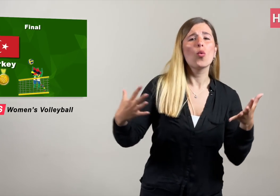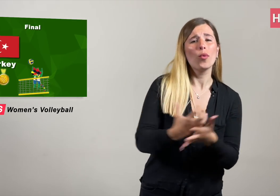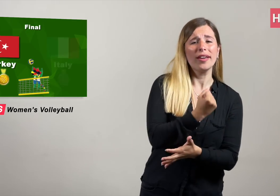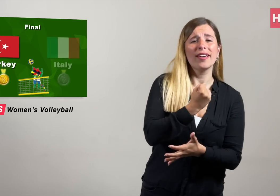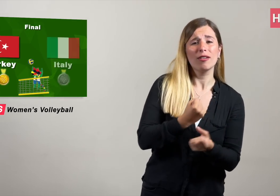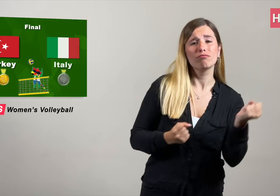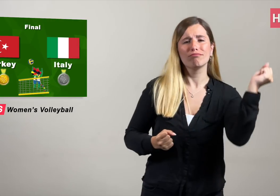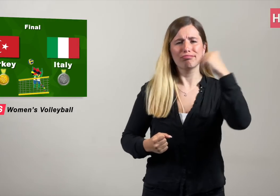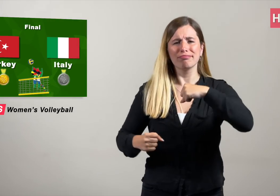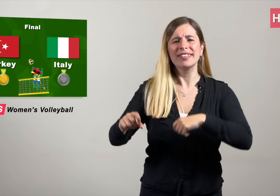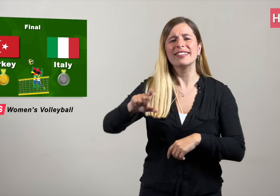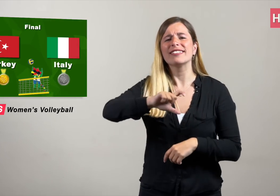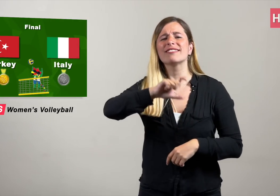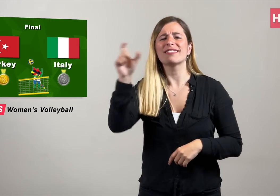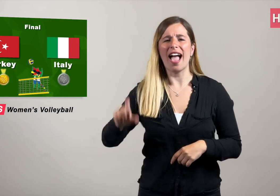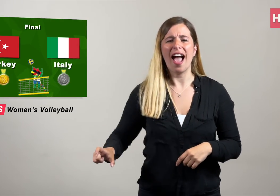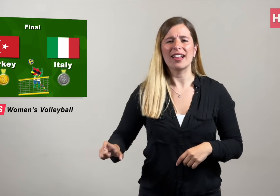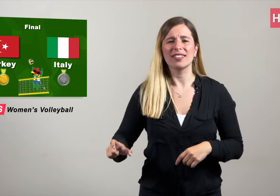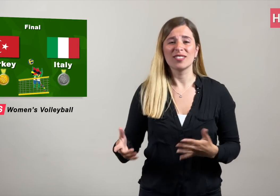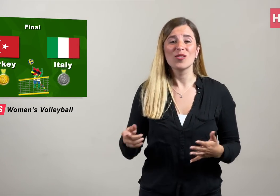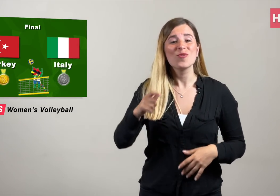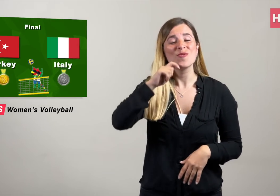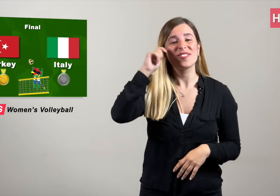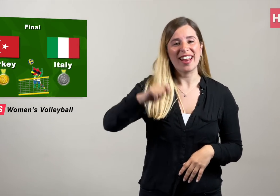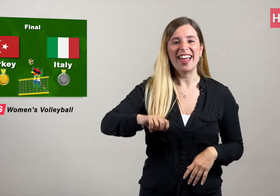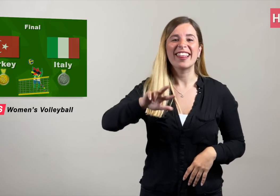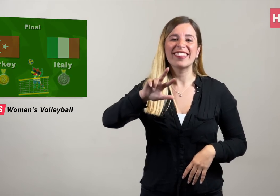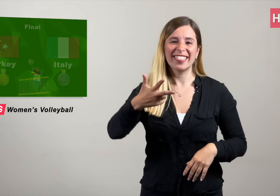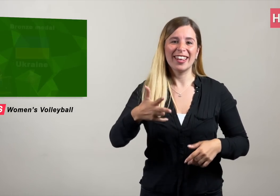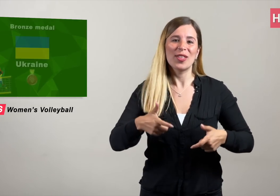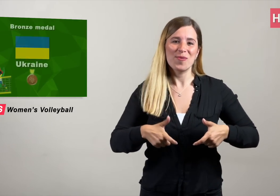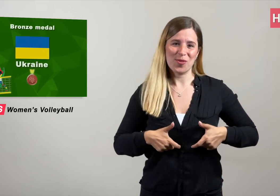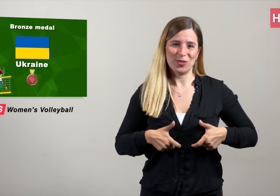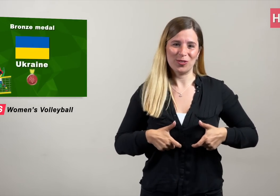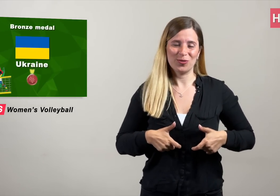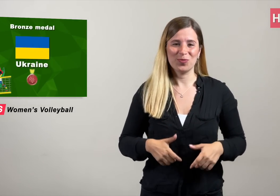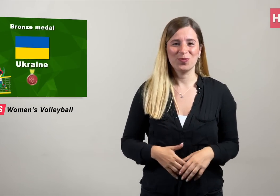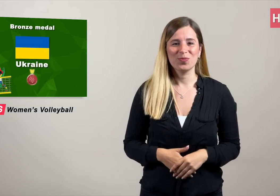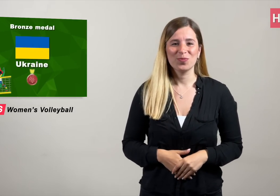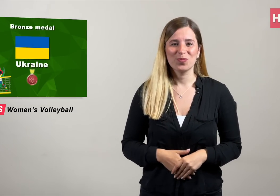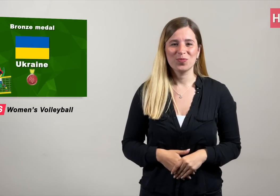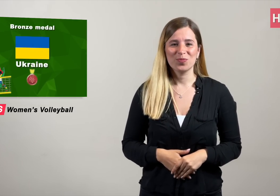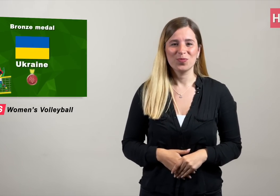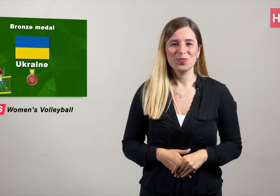to capture the gold medal. Ukraine has settled for a Bronze.